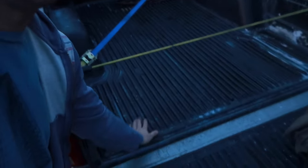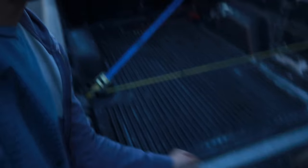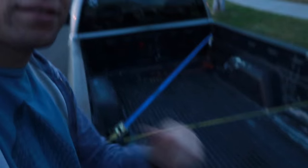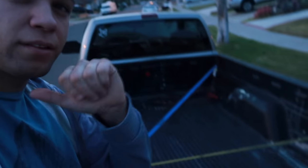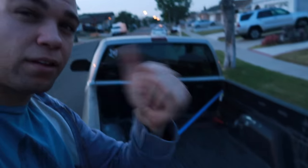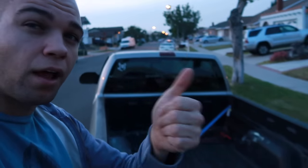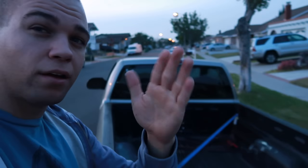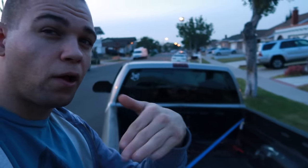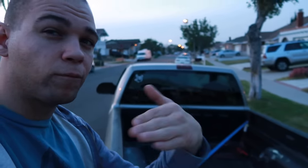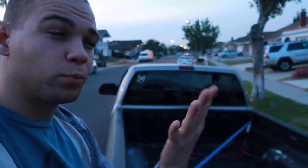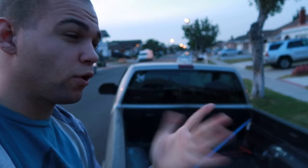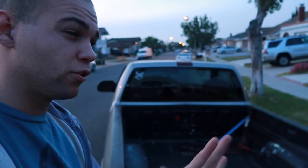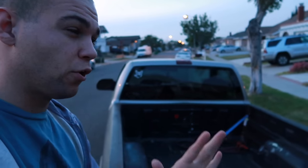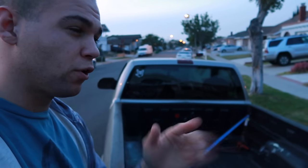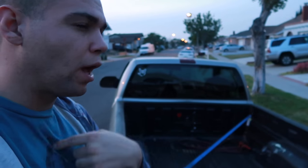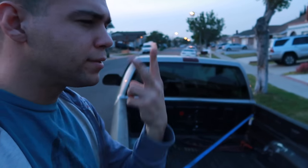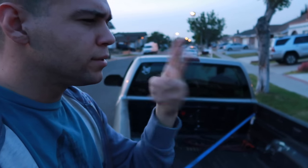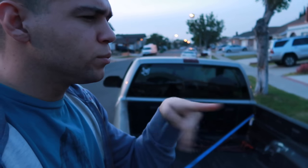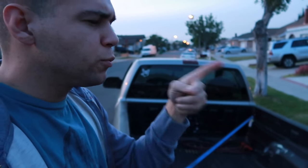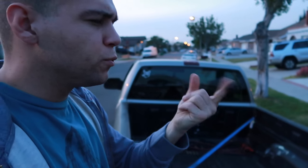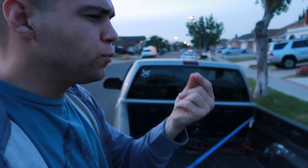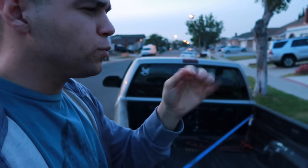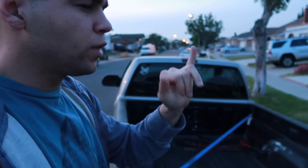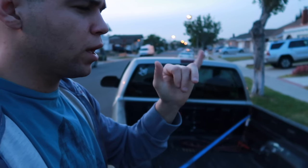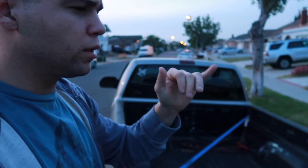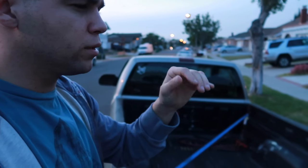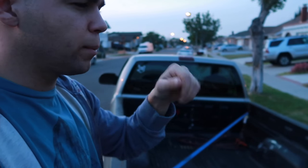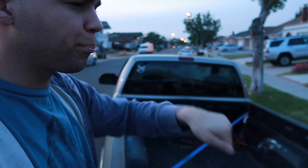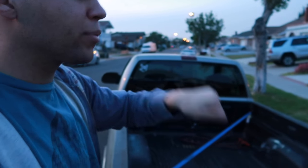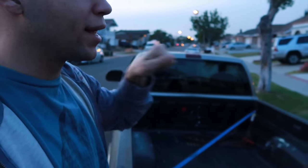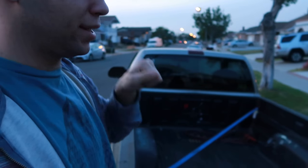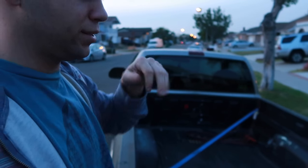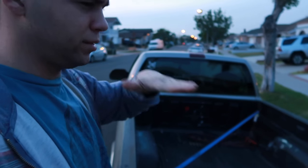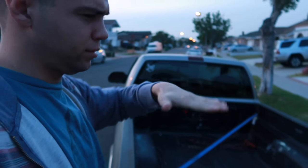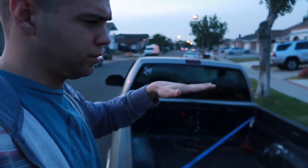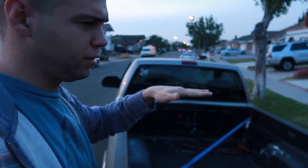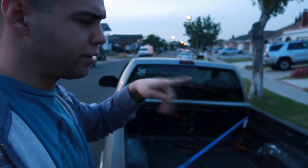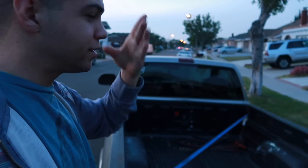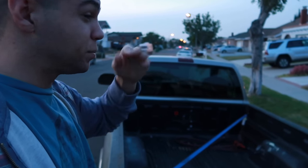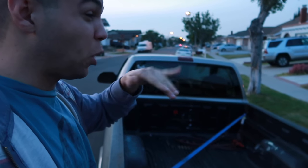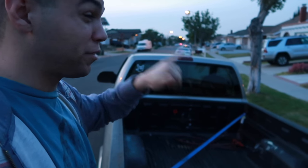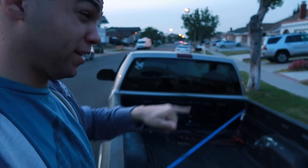not comfortable at all i see people do like blankets on the bottom then sleep on that